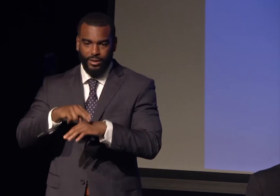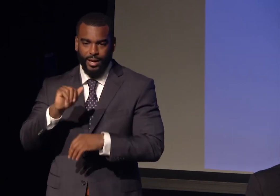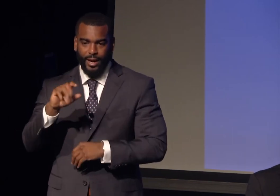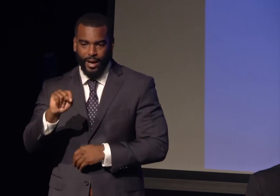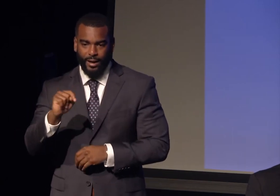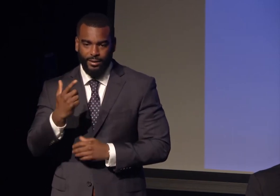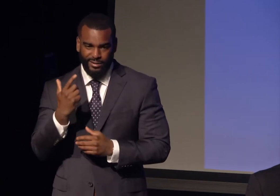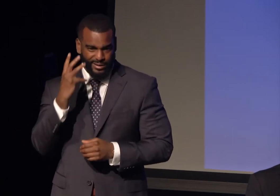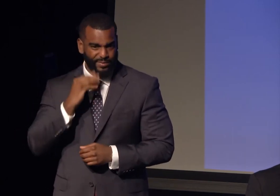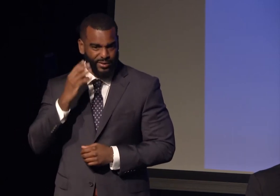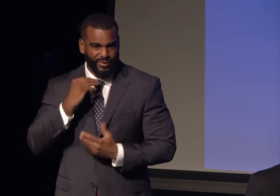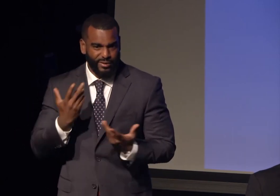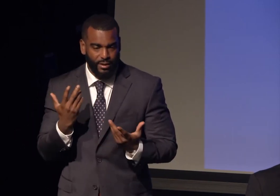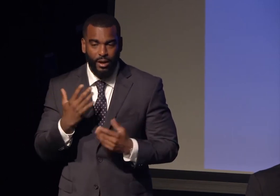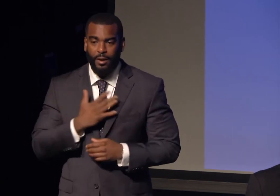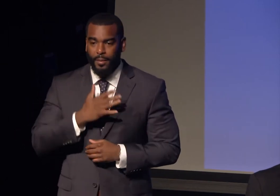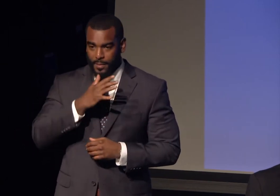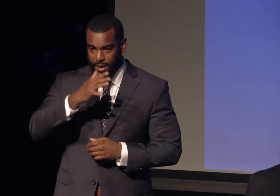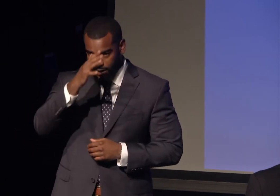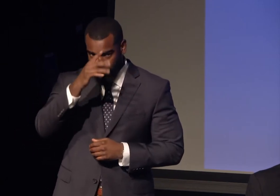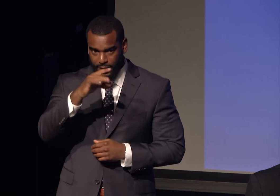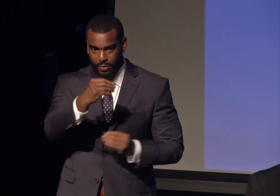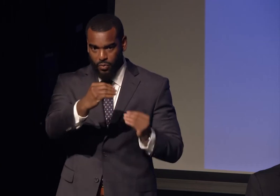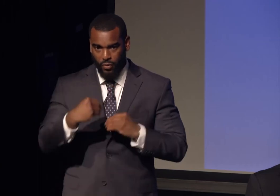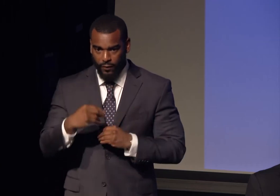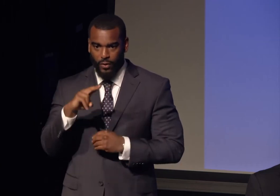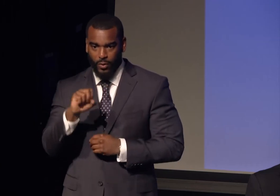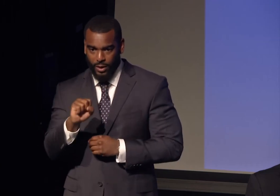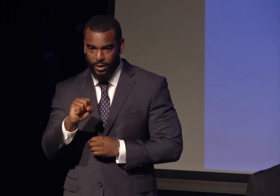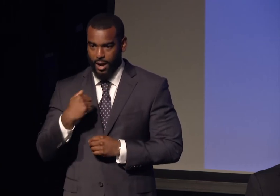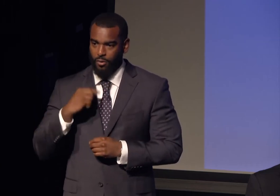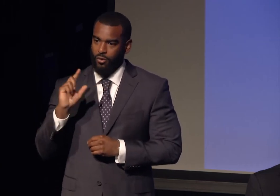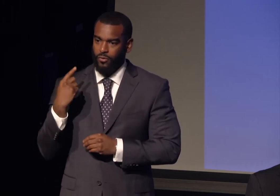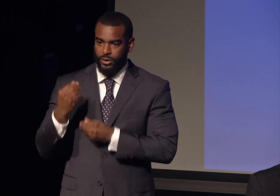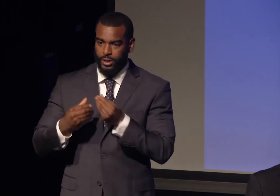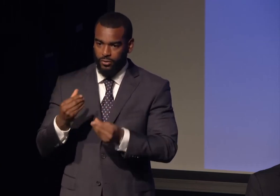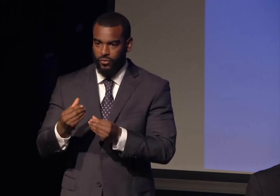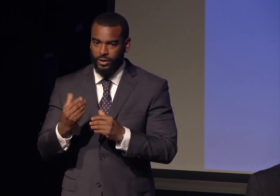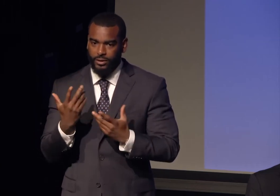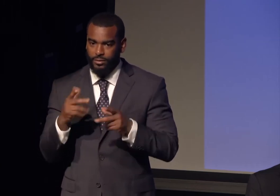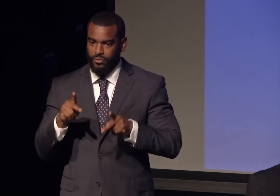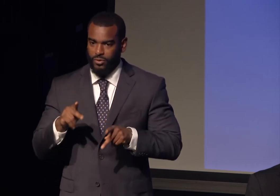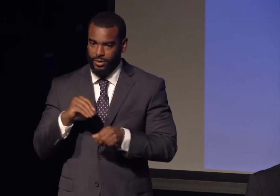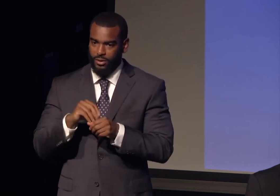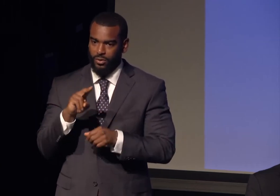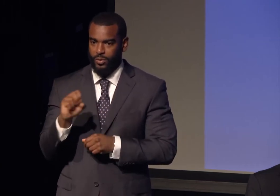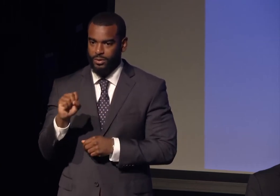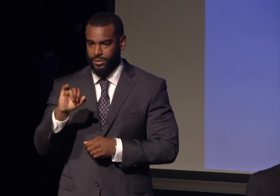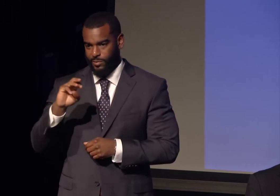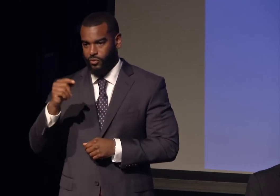My parents immigrated to the United States and I was raised as a first generation immigrant in the United States. It was difficult growing up as an Indian American